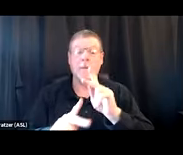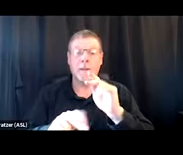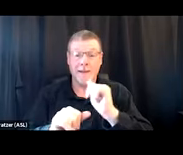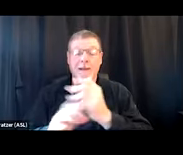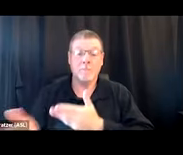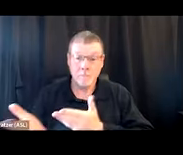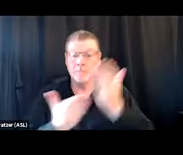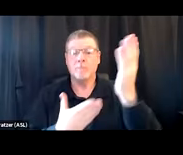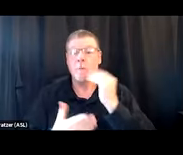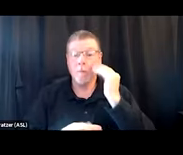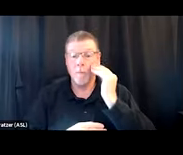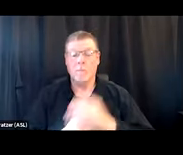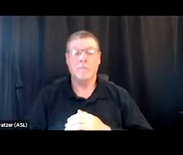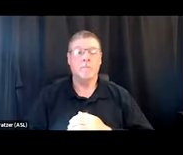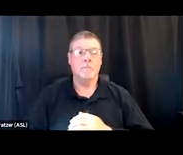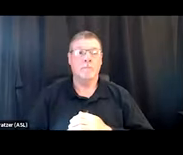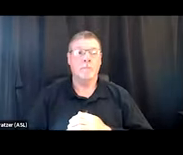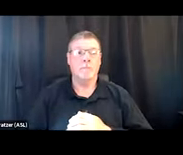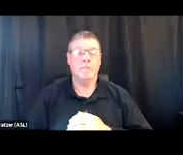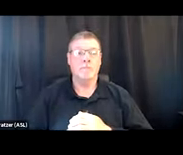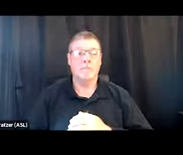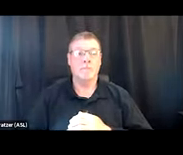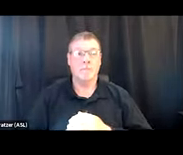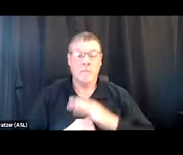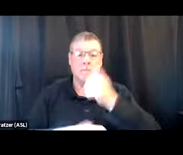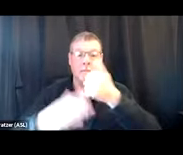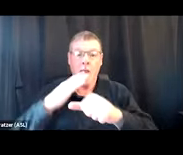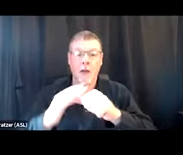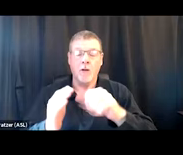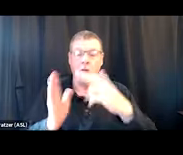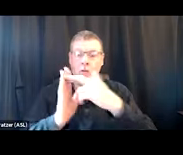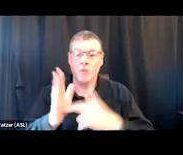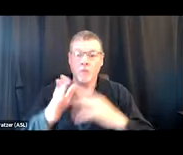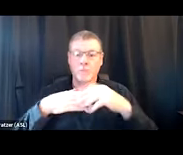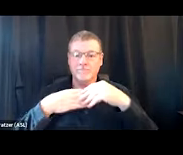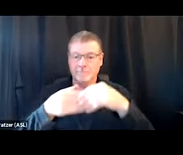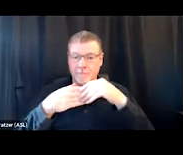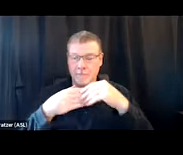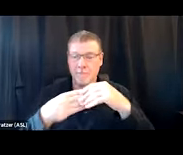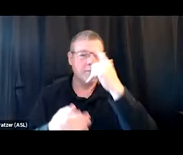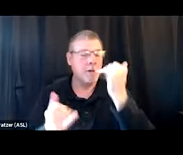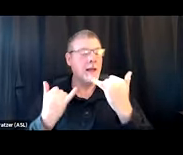the take-homes that they've earned under the relaxed guidelines. Because especially in rural areas,